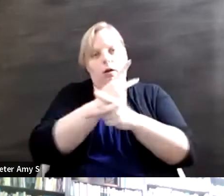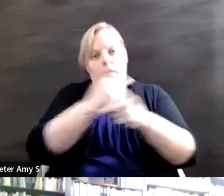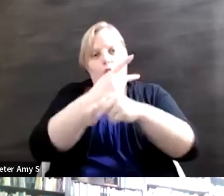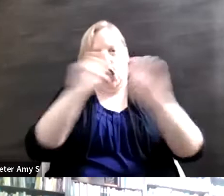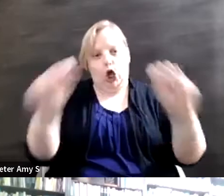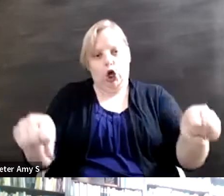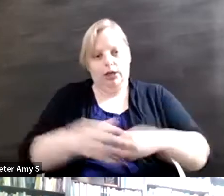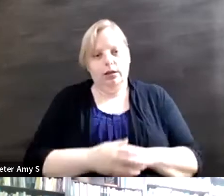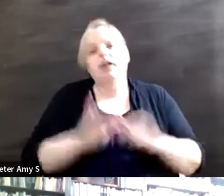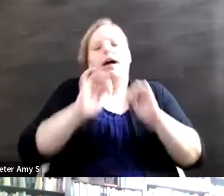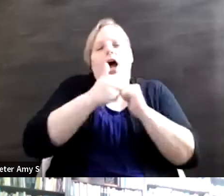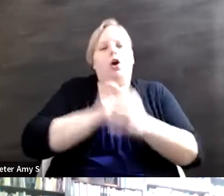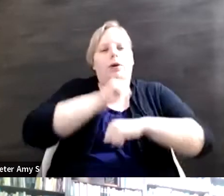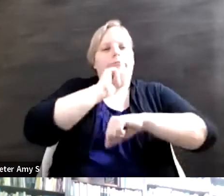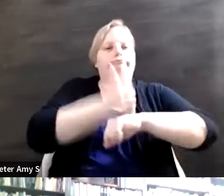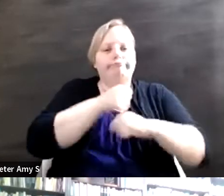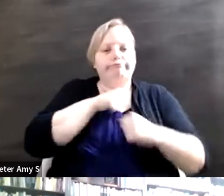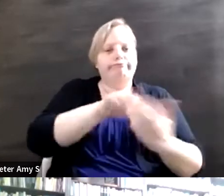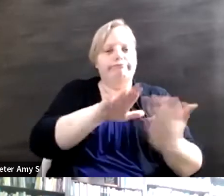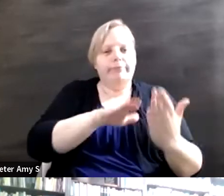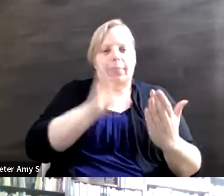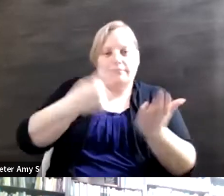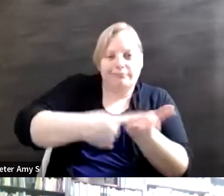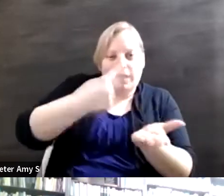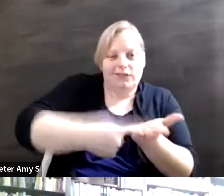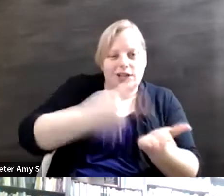to stop and have this very conversation we're having but not just have it here--